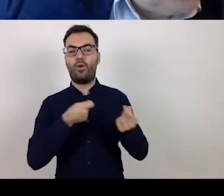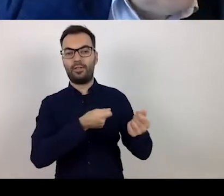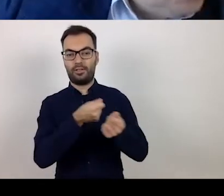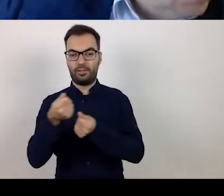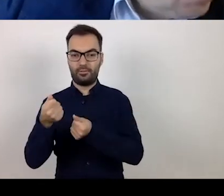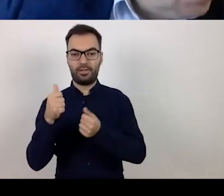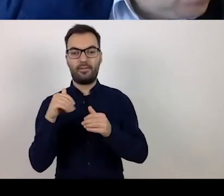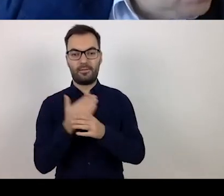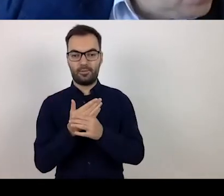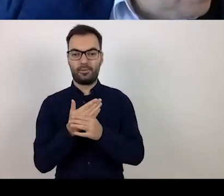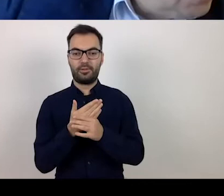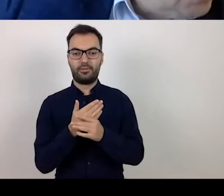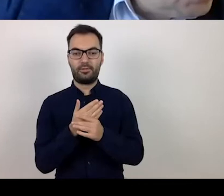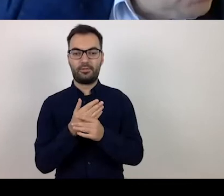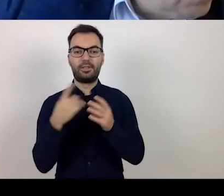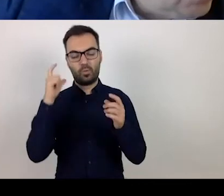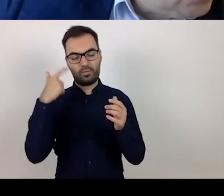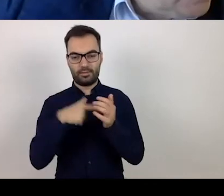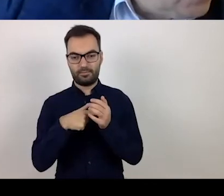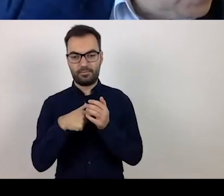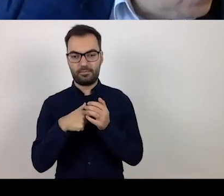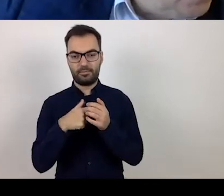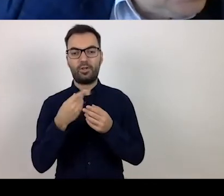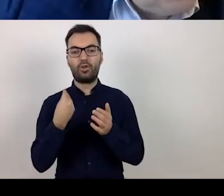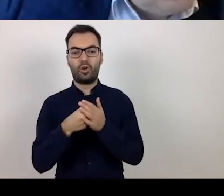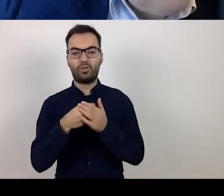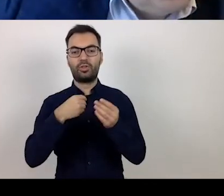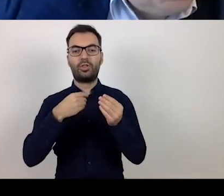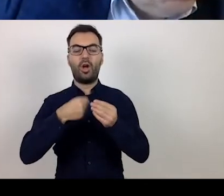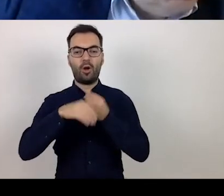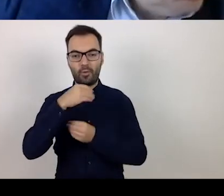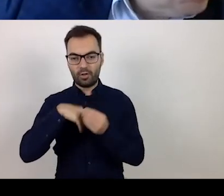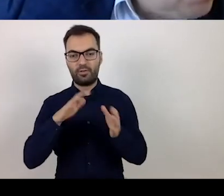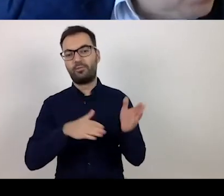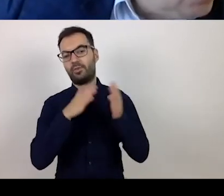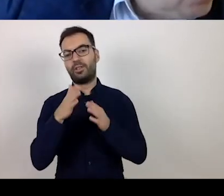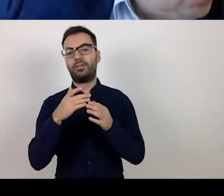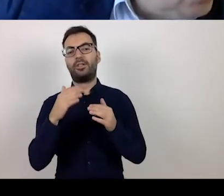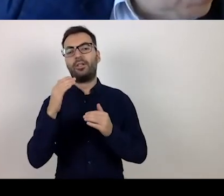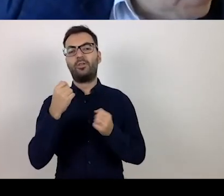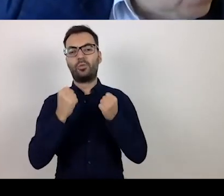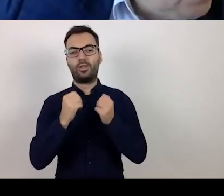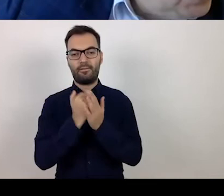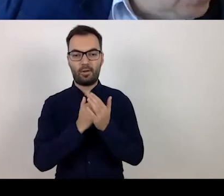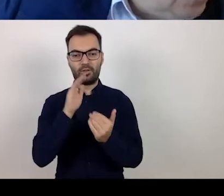Primarily, to cover operating costs, to adjust the companies to working in difficult conditions.